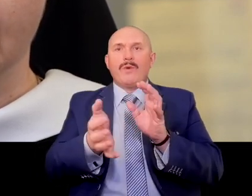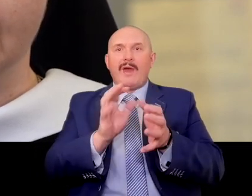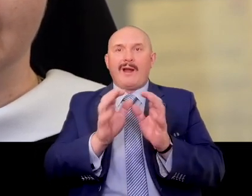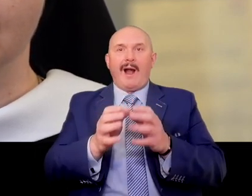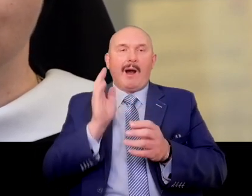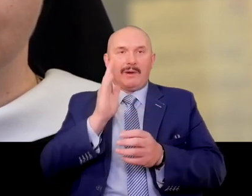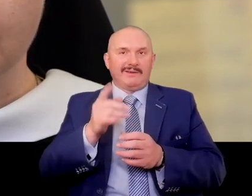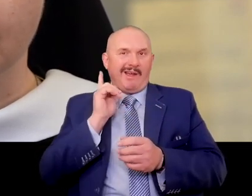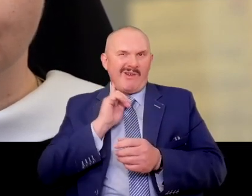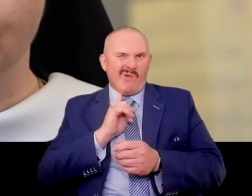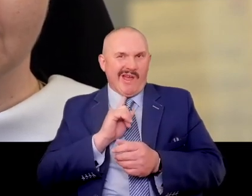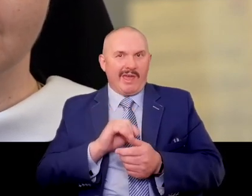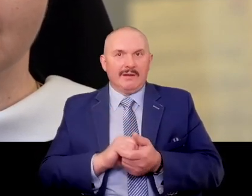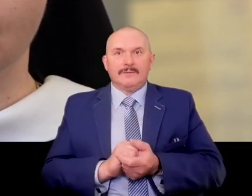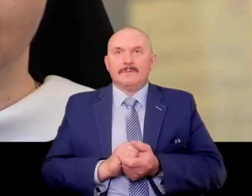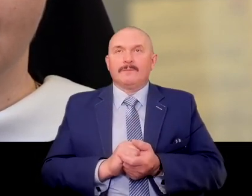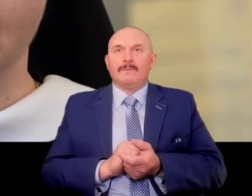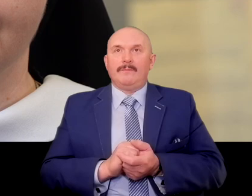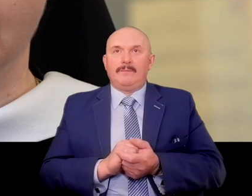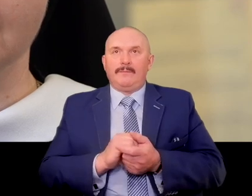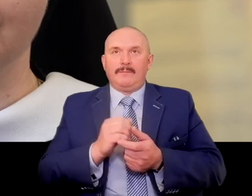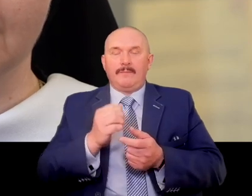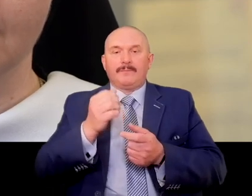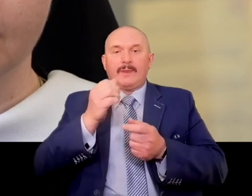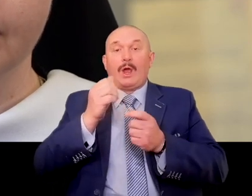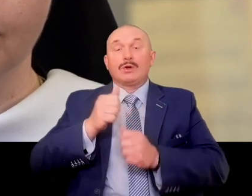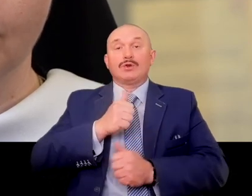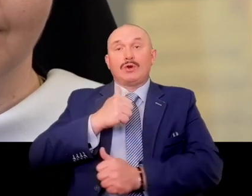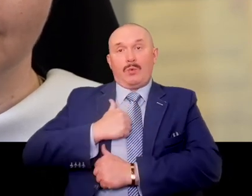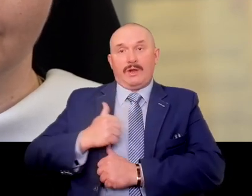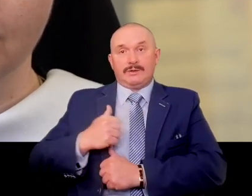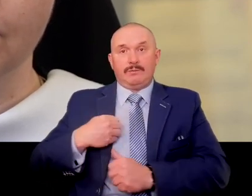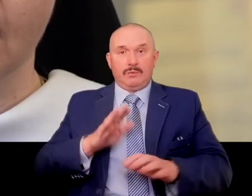Even the soldiers who were stationed with us asked what this nun did to you,